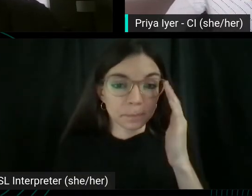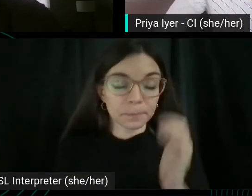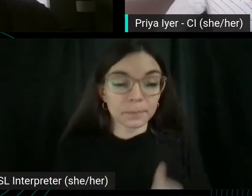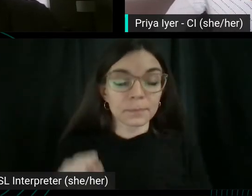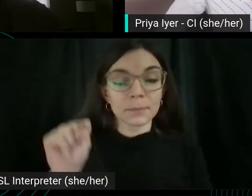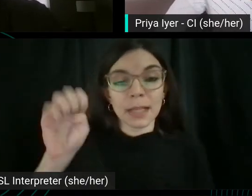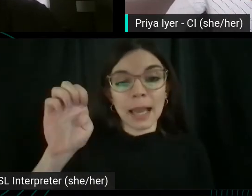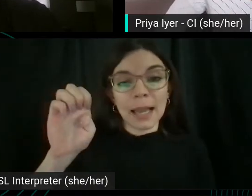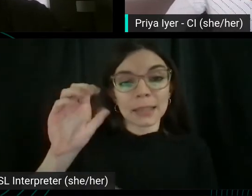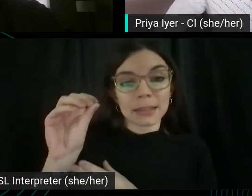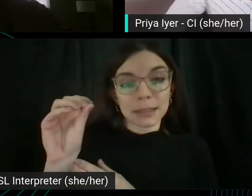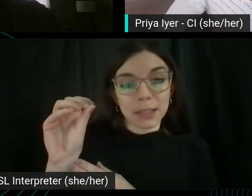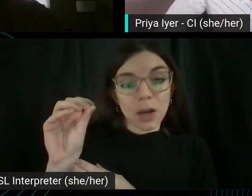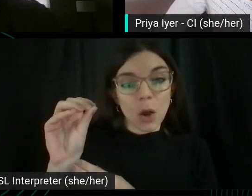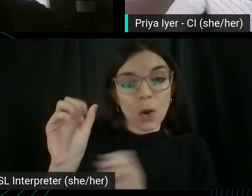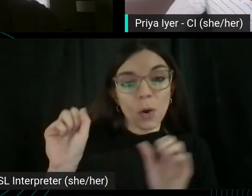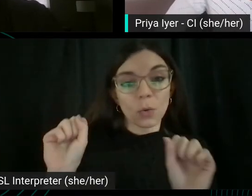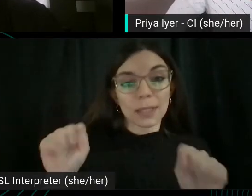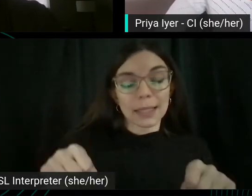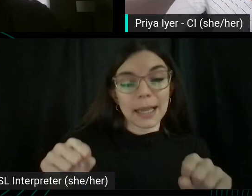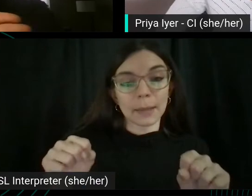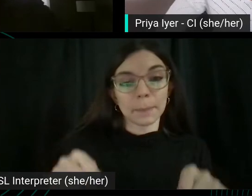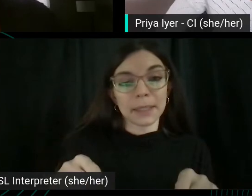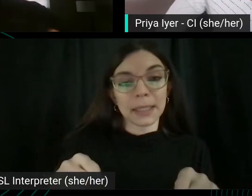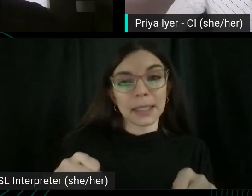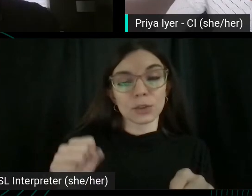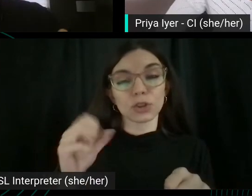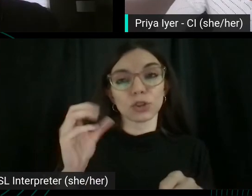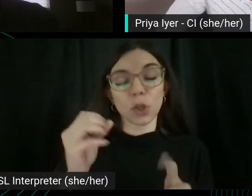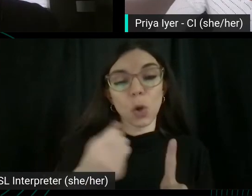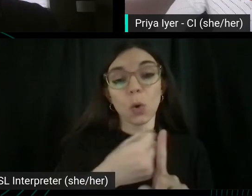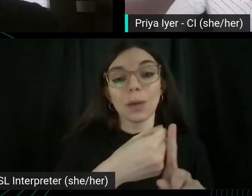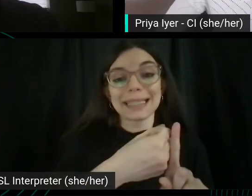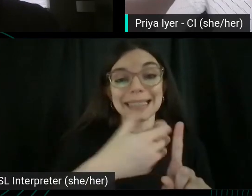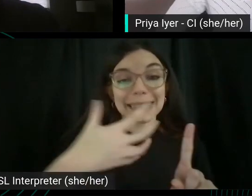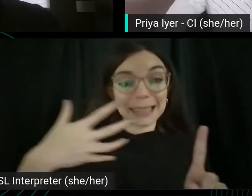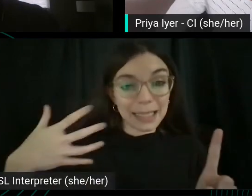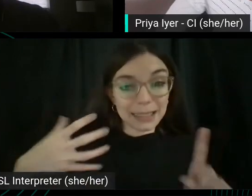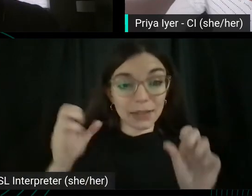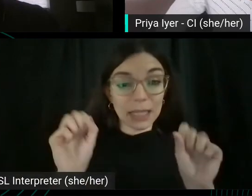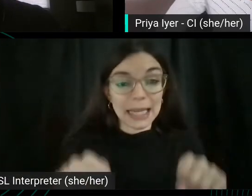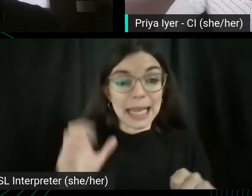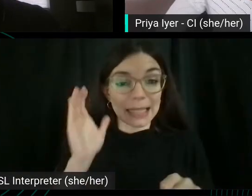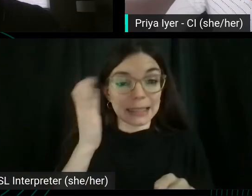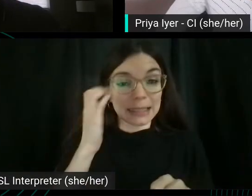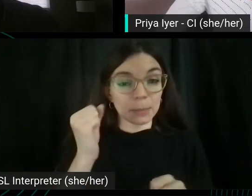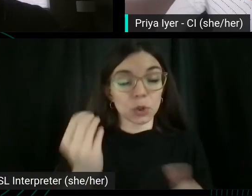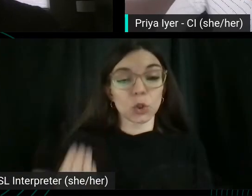can be so extensive and it can seem so overwhelming, especially if